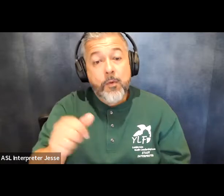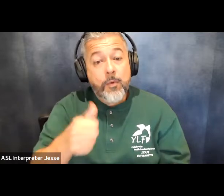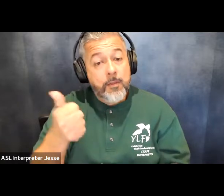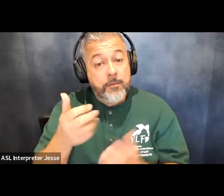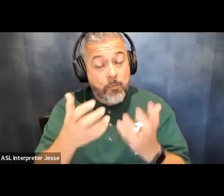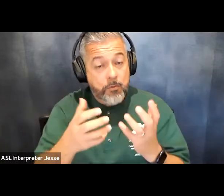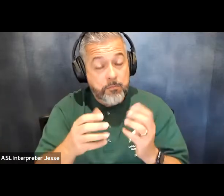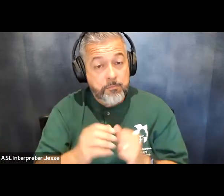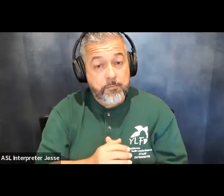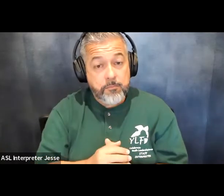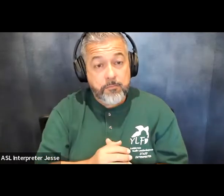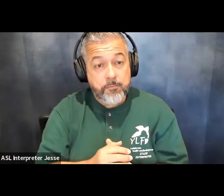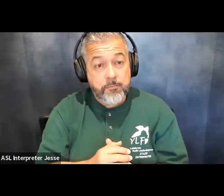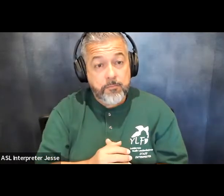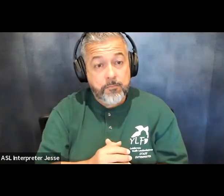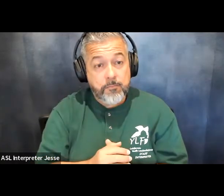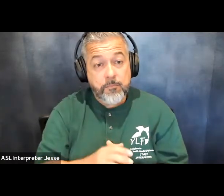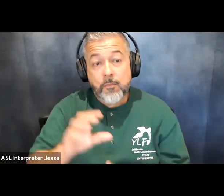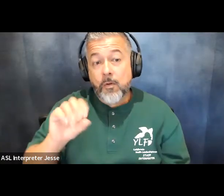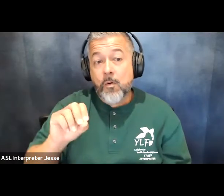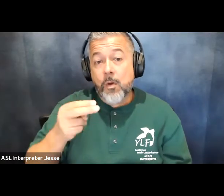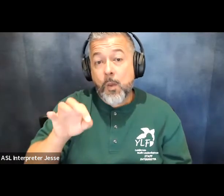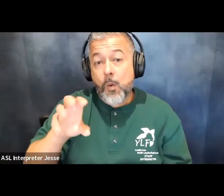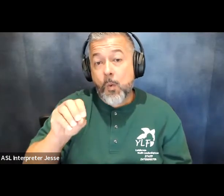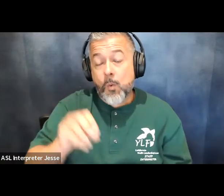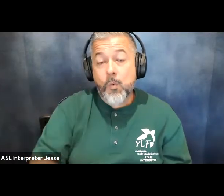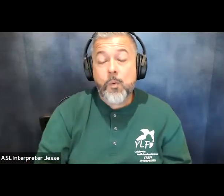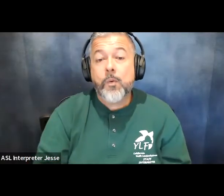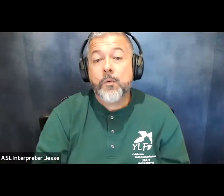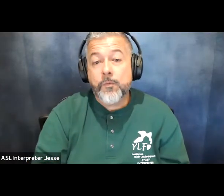um ohio awesome thanks